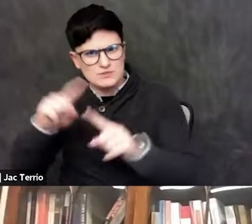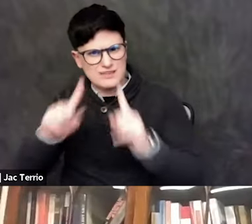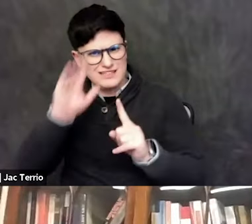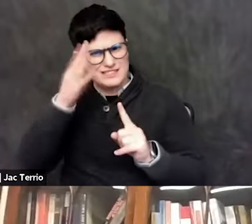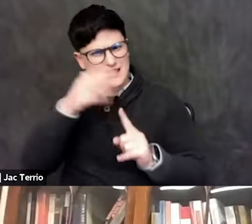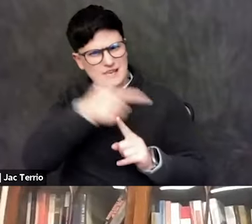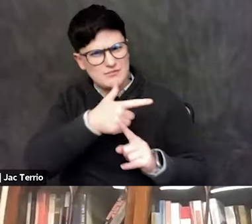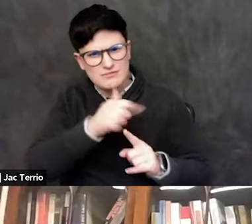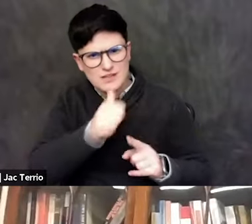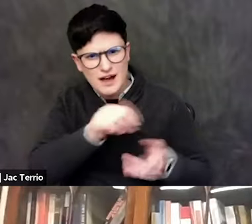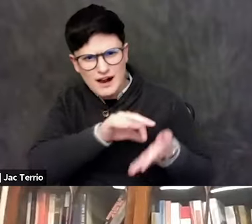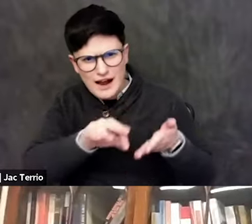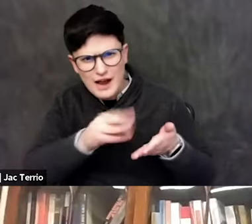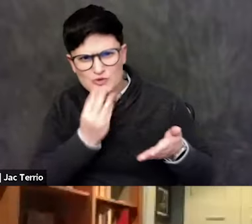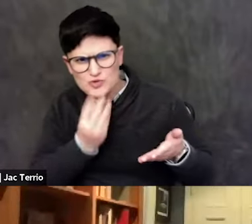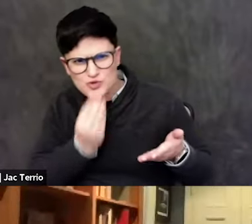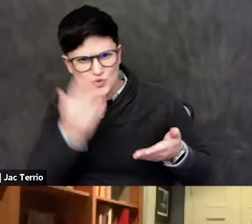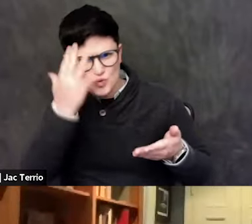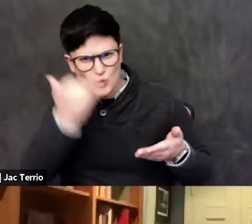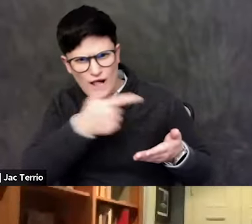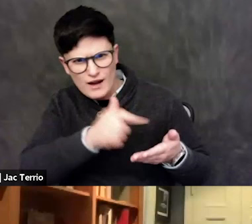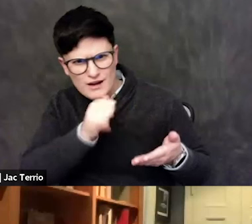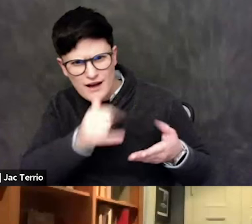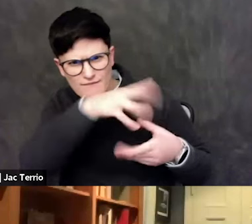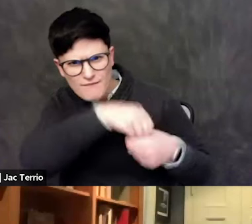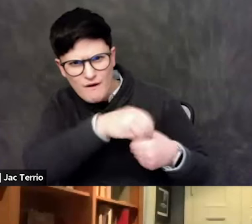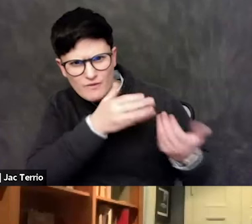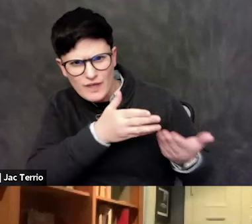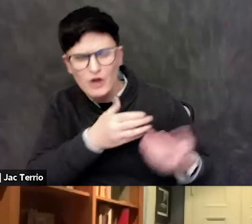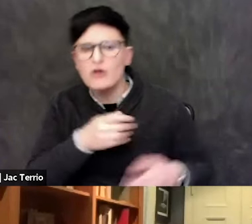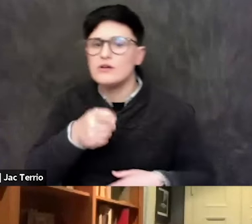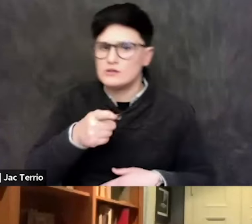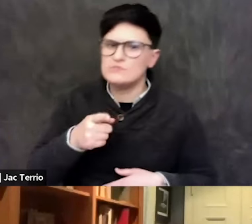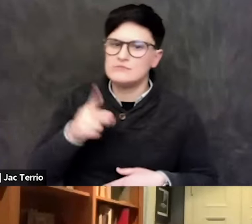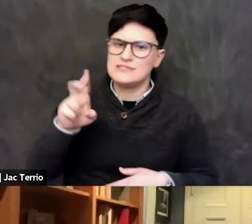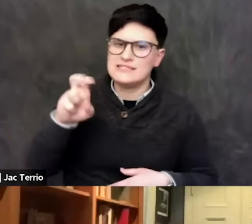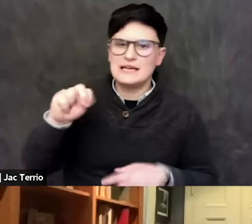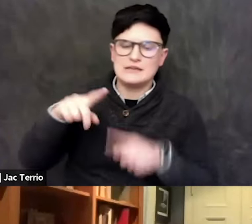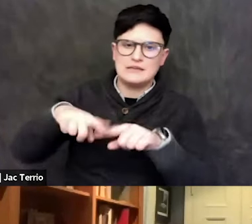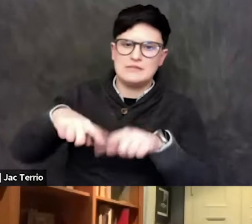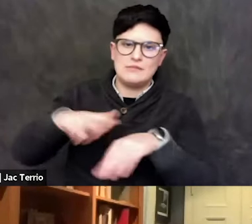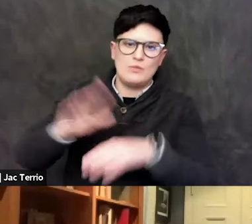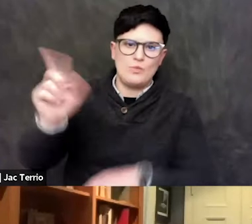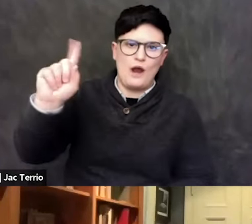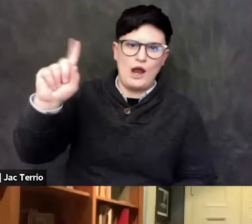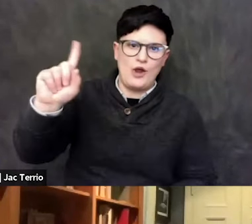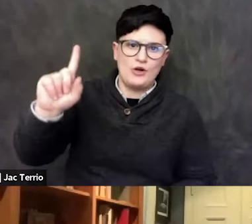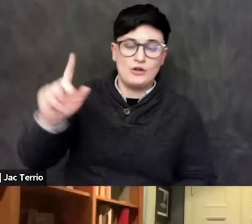You know, why is that? It depends on where. There's some places where anti-Semitism is included.